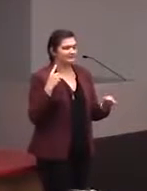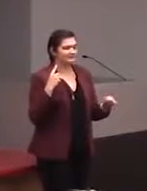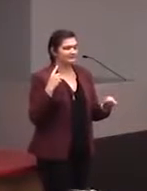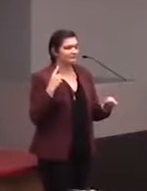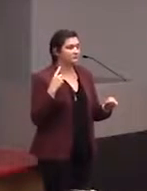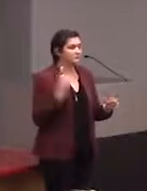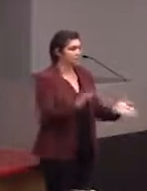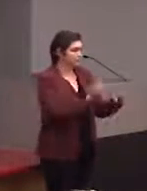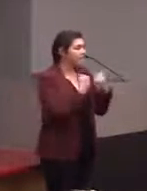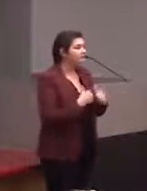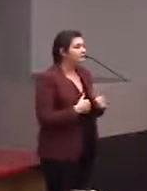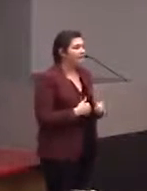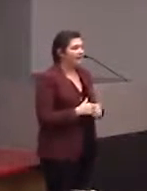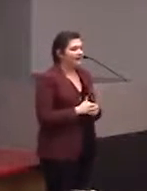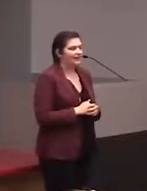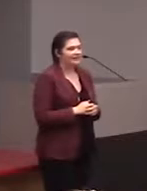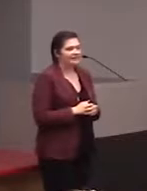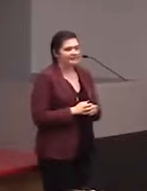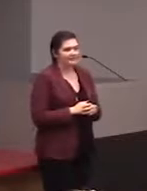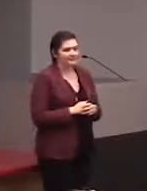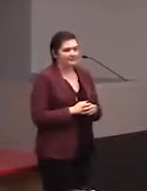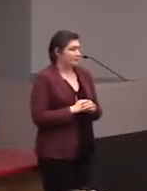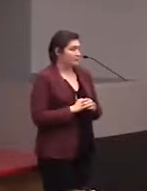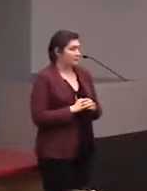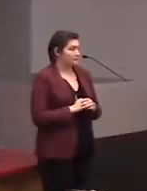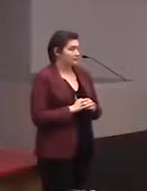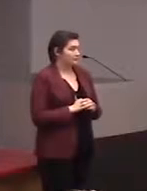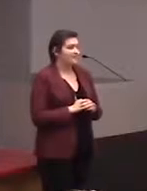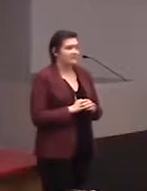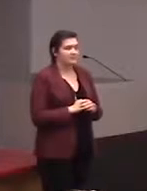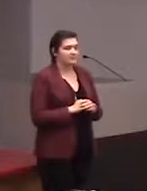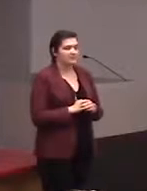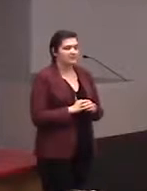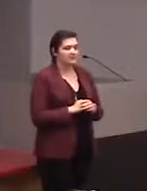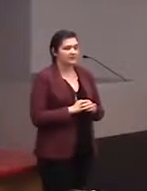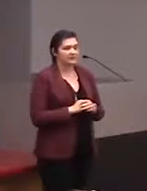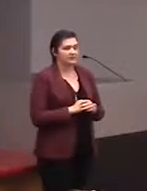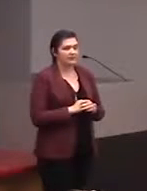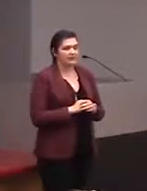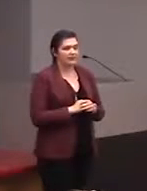Oh, what's your name, by the way, I don't think I caught- [Audience Member] Charisse, yeah I work up here in Columbus. Great.